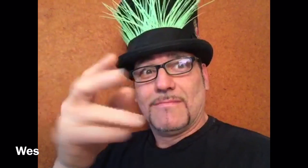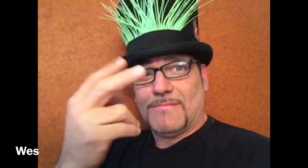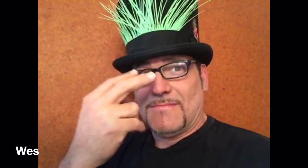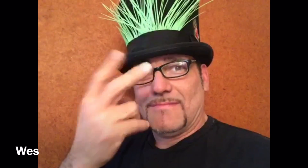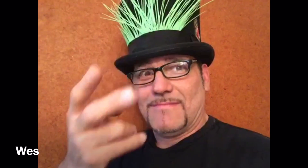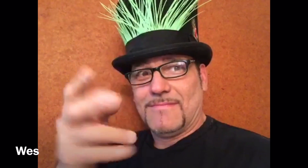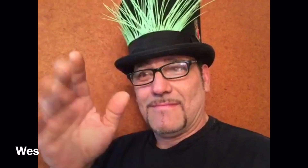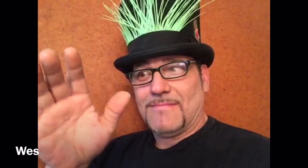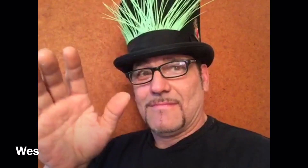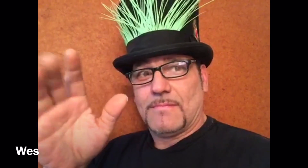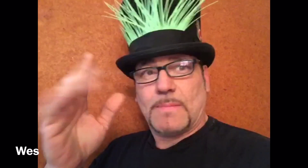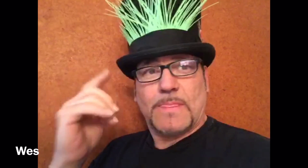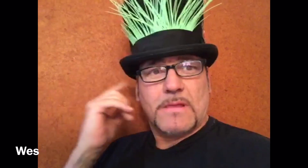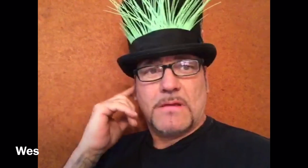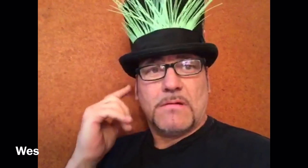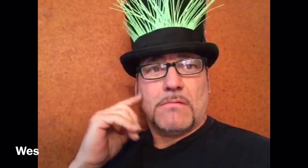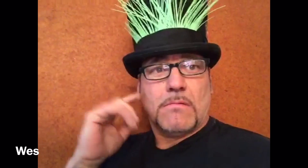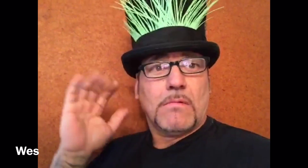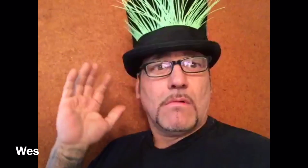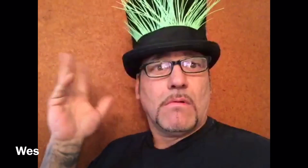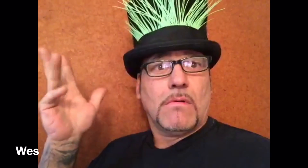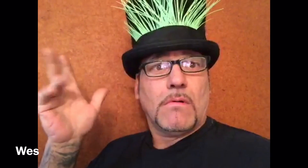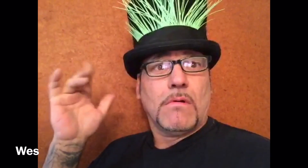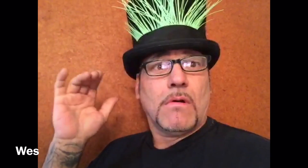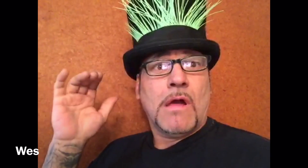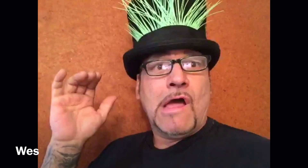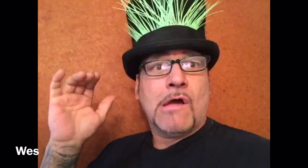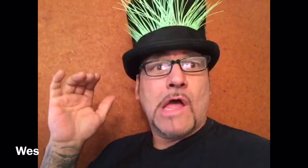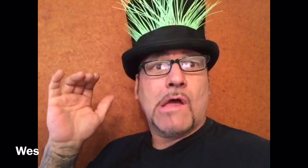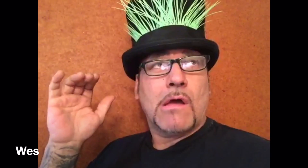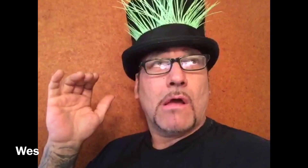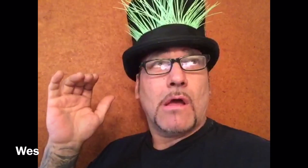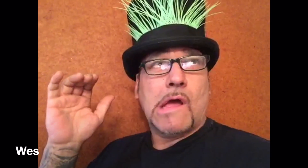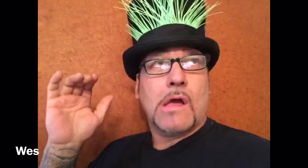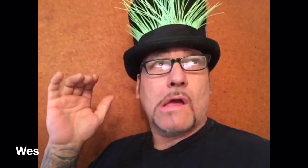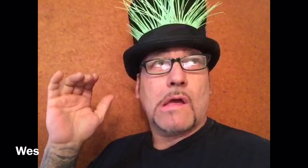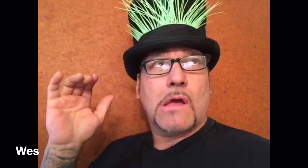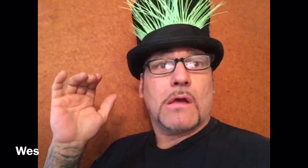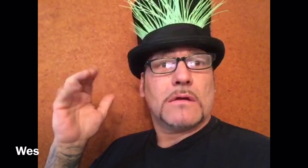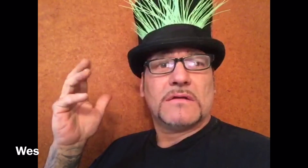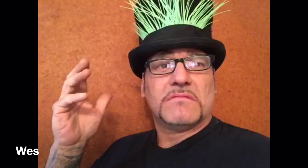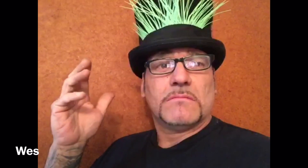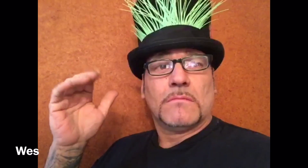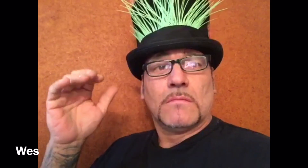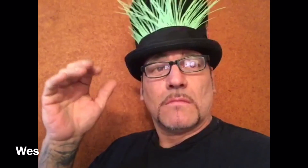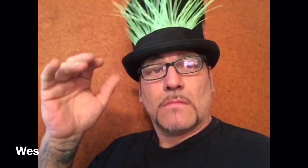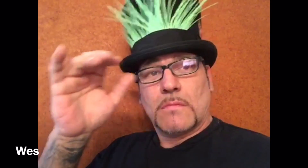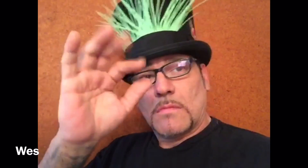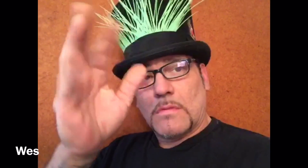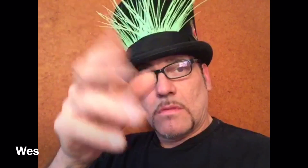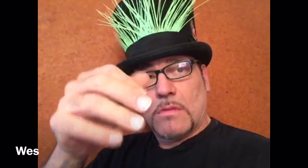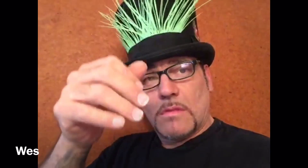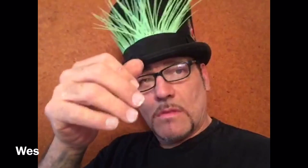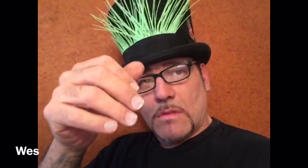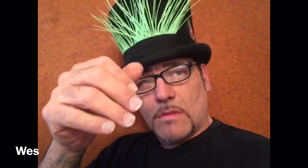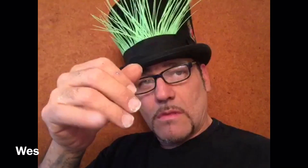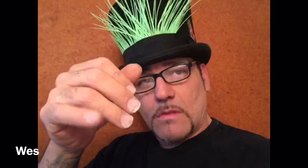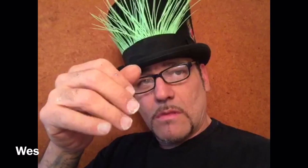I can see my hand, but I cannot hear. I am Deaf. *intimates a sound* (head shake meaning: That doesn't work, I cannot hear) (gesture means: but I can see signs) ASL